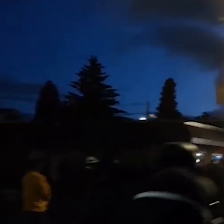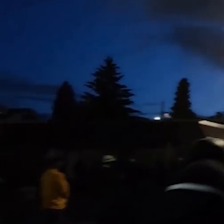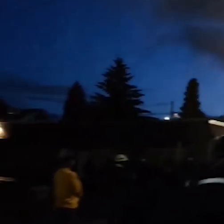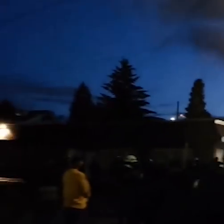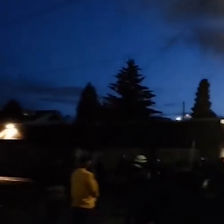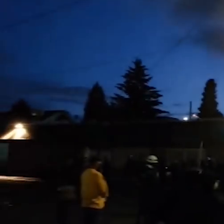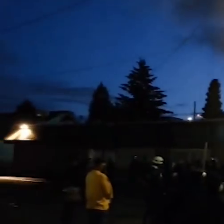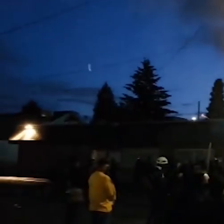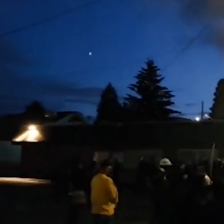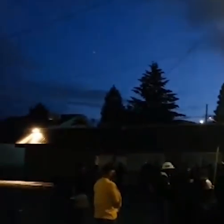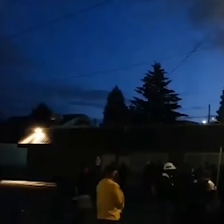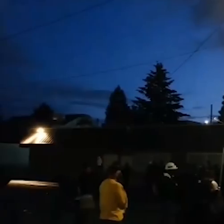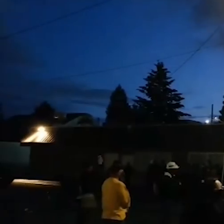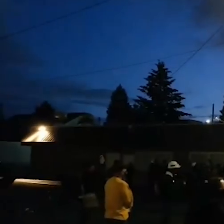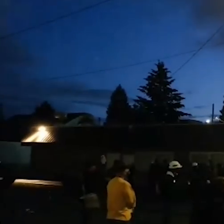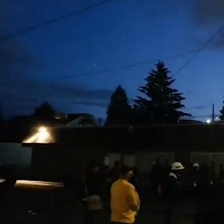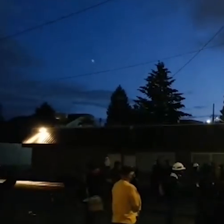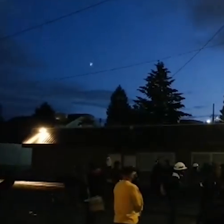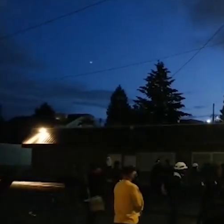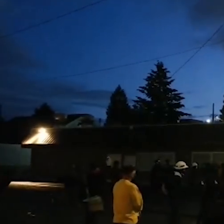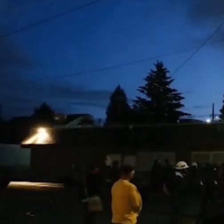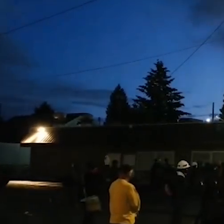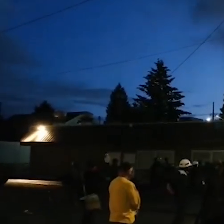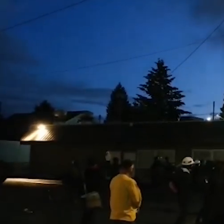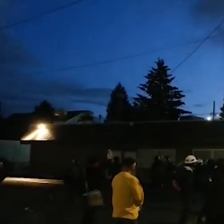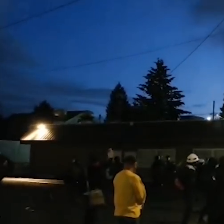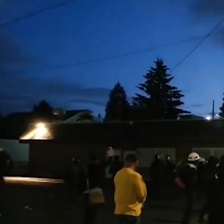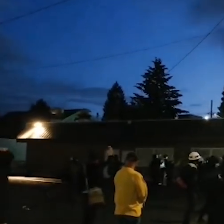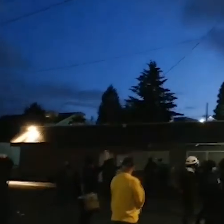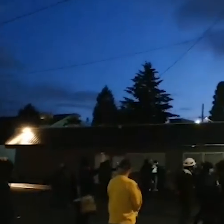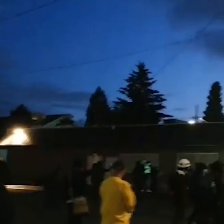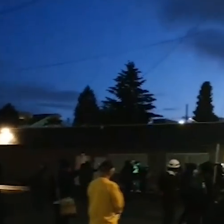at the same time this was going on and we have a transcript of